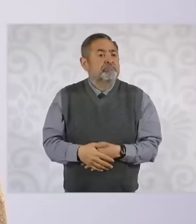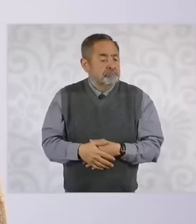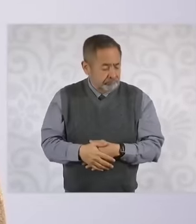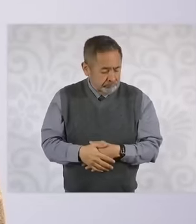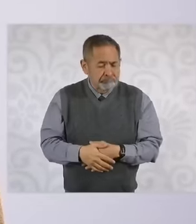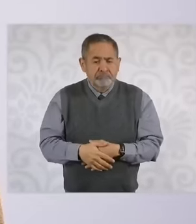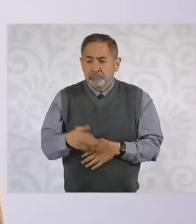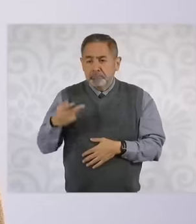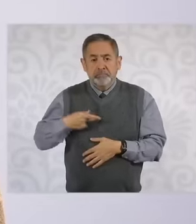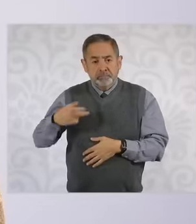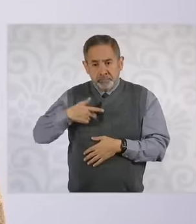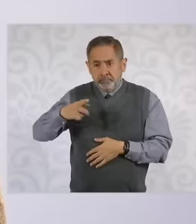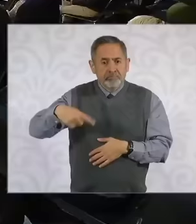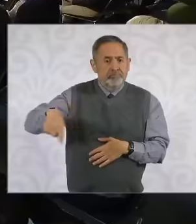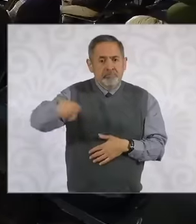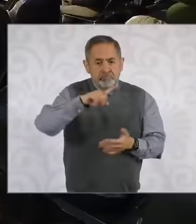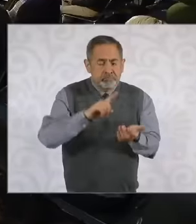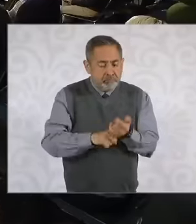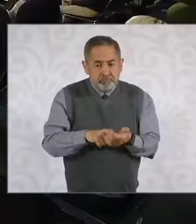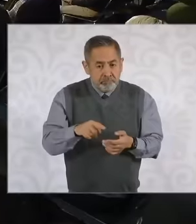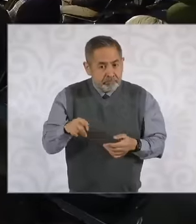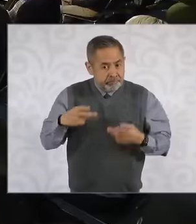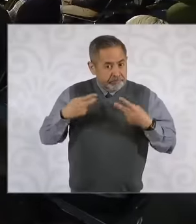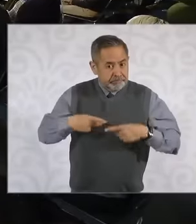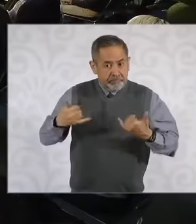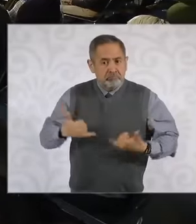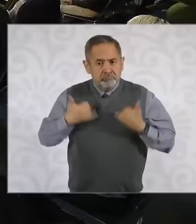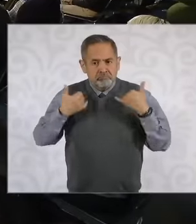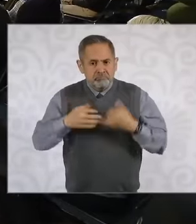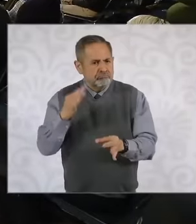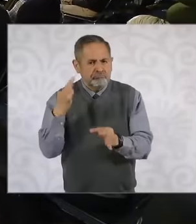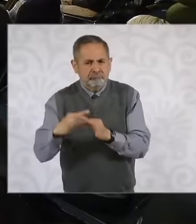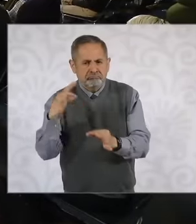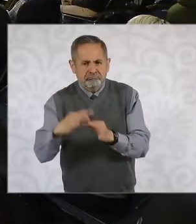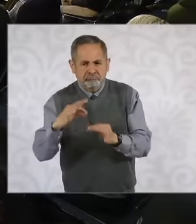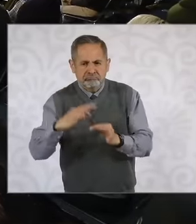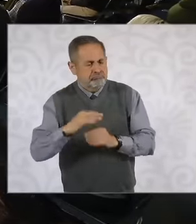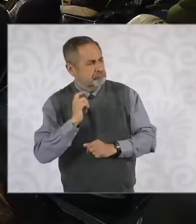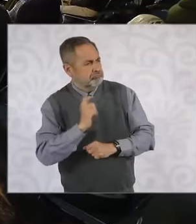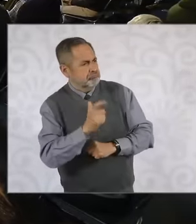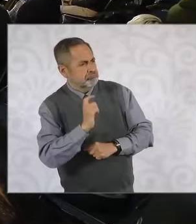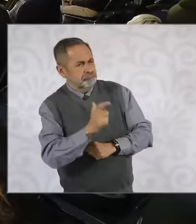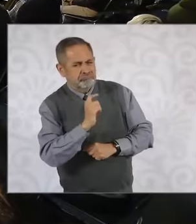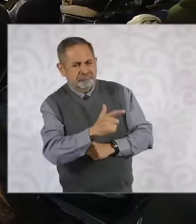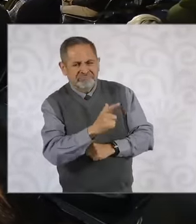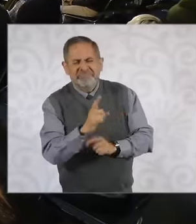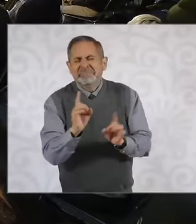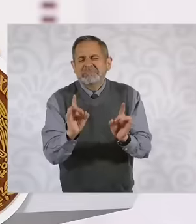the most vulnerable population is the one that pays the best and only in exceptional conditions